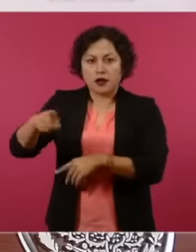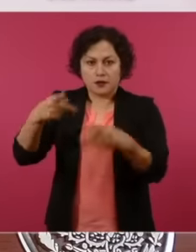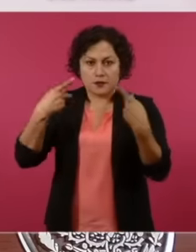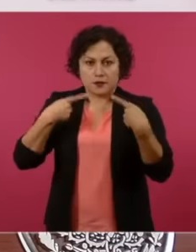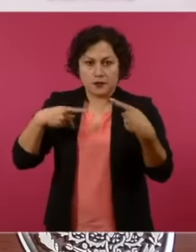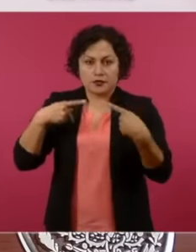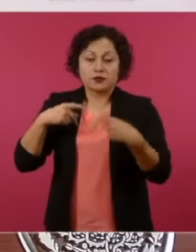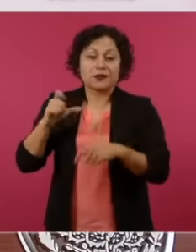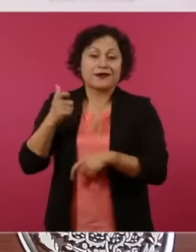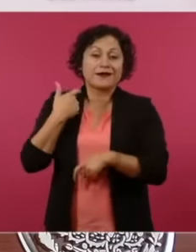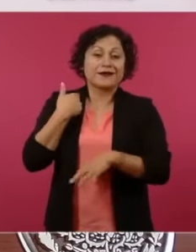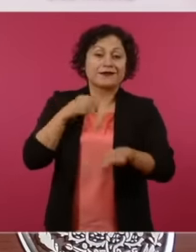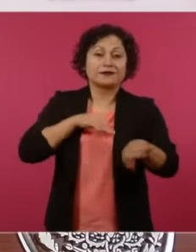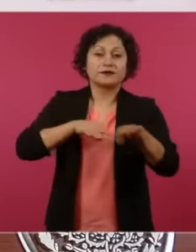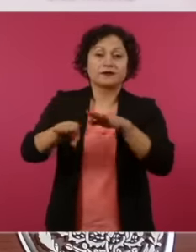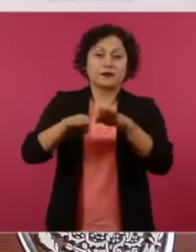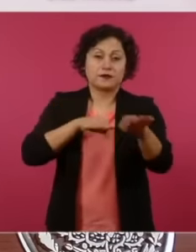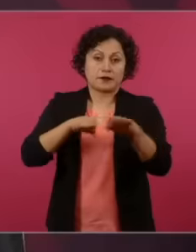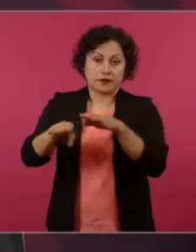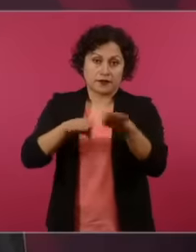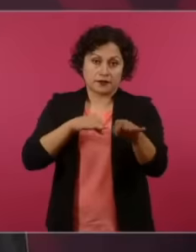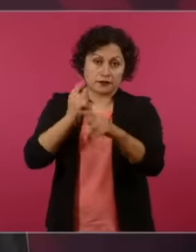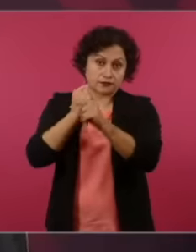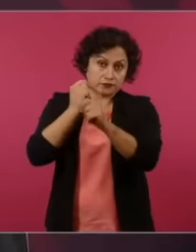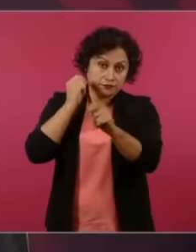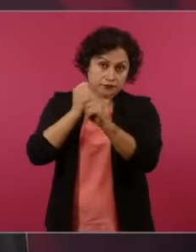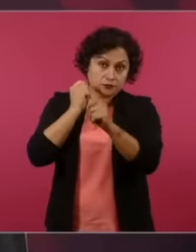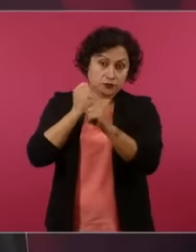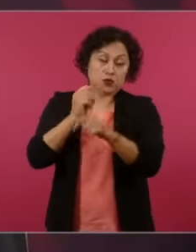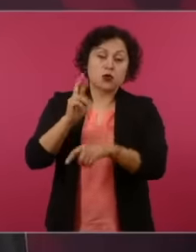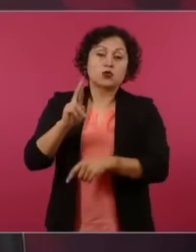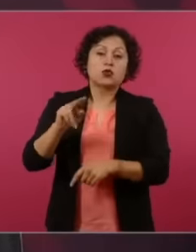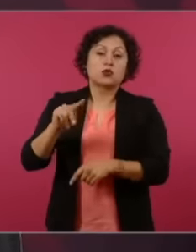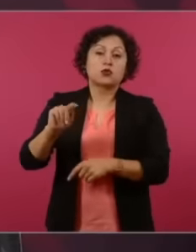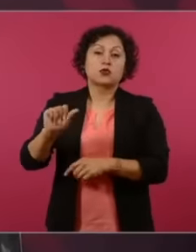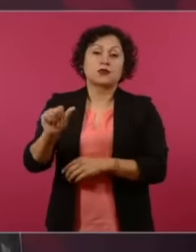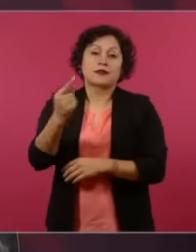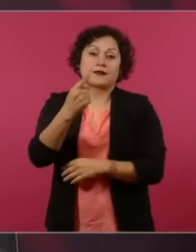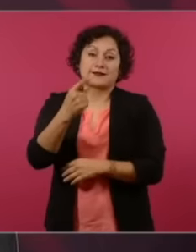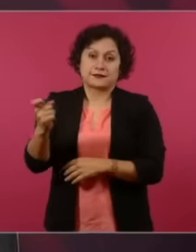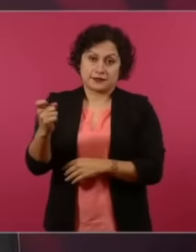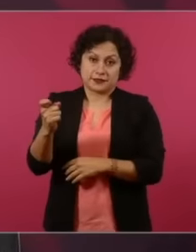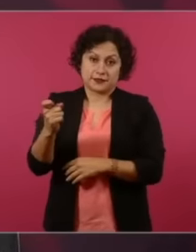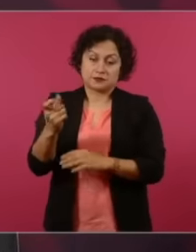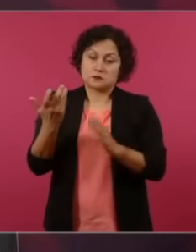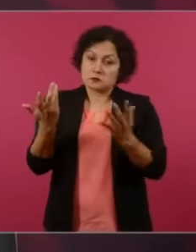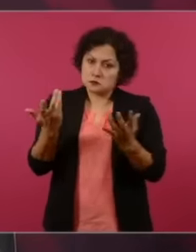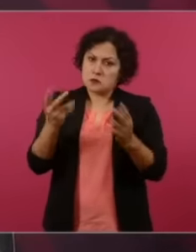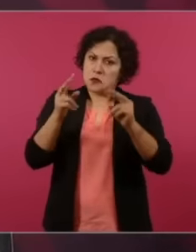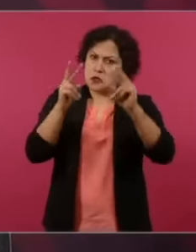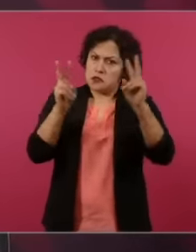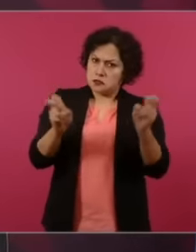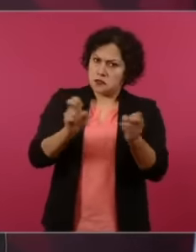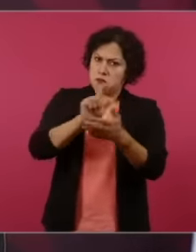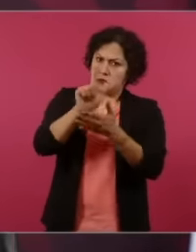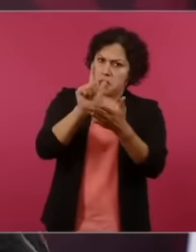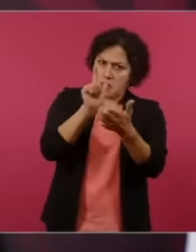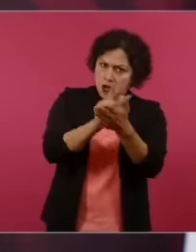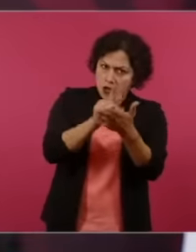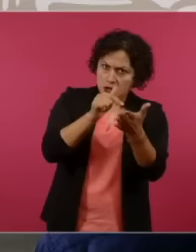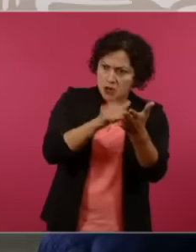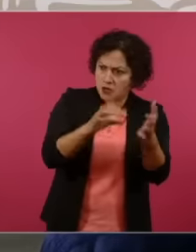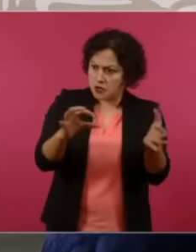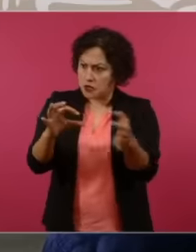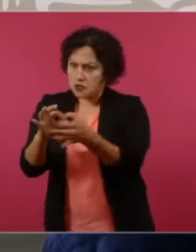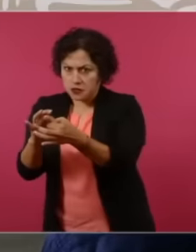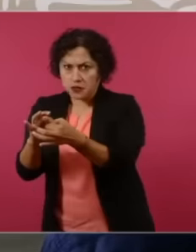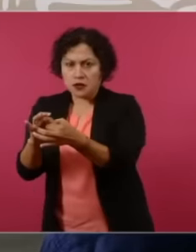regardless of the legal issue. It is a matter of Justice, but he says that they arrested, we are not